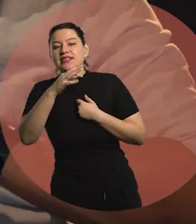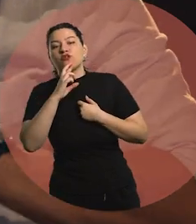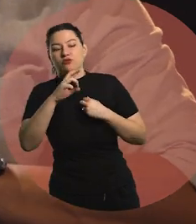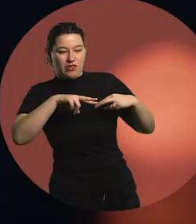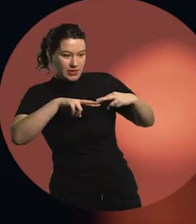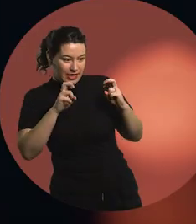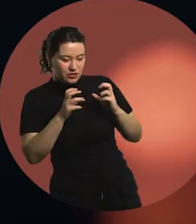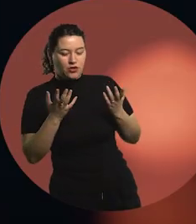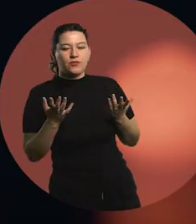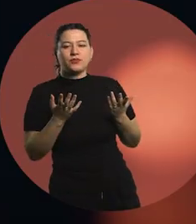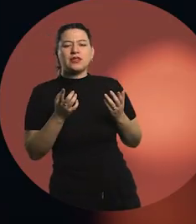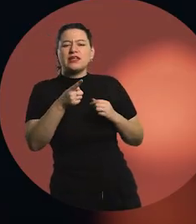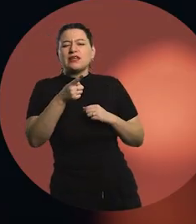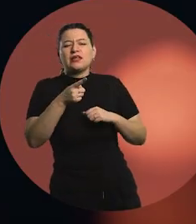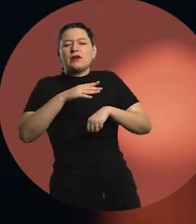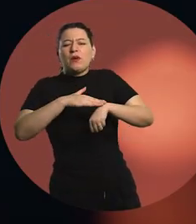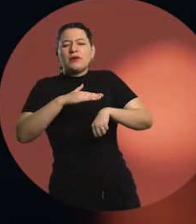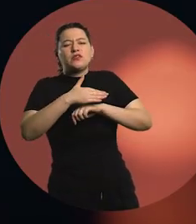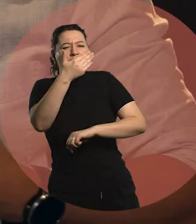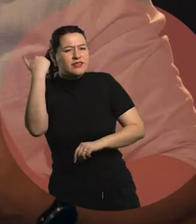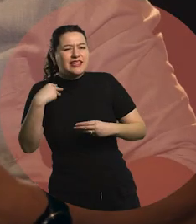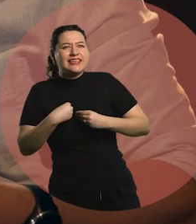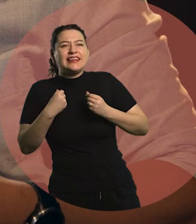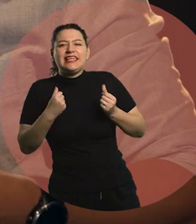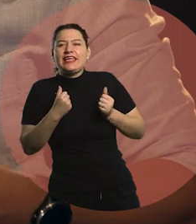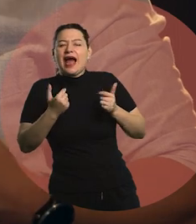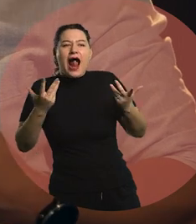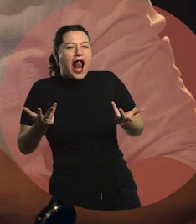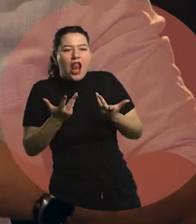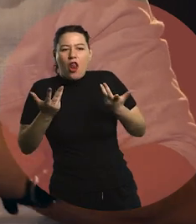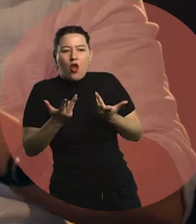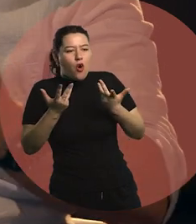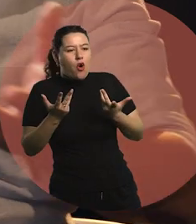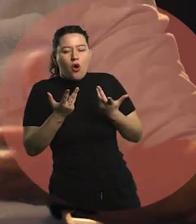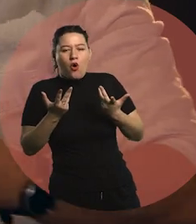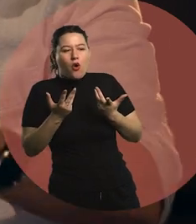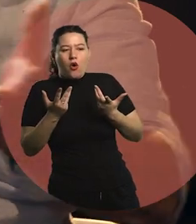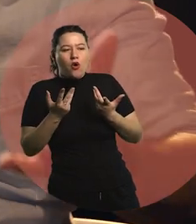At what point did you feel that journalism was your calling?